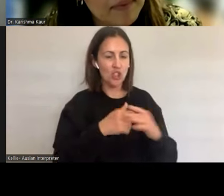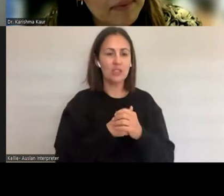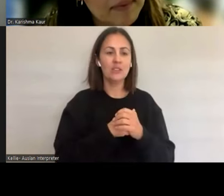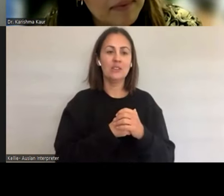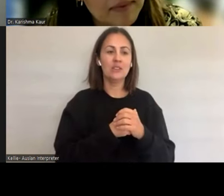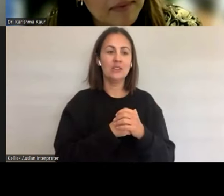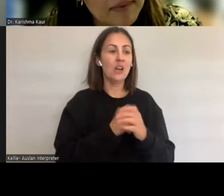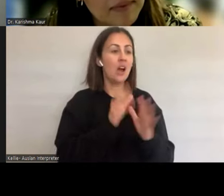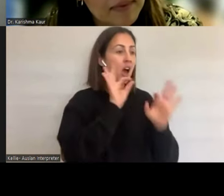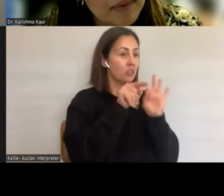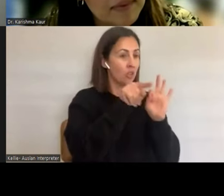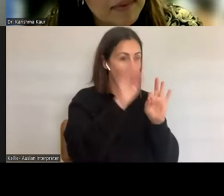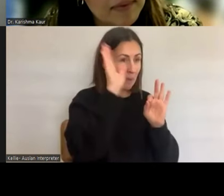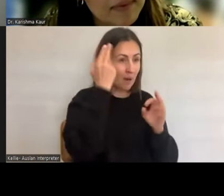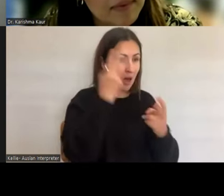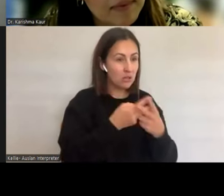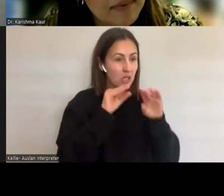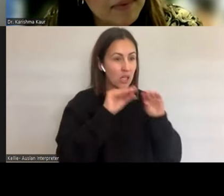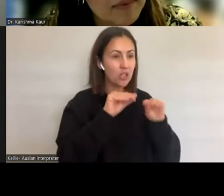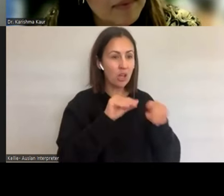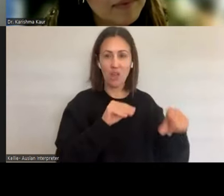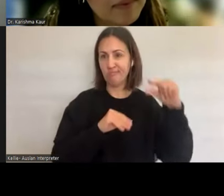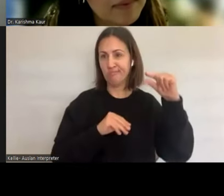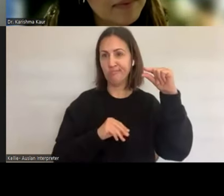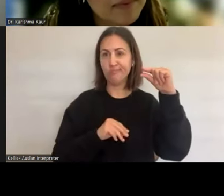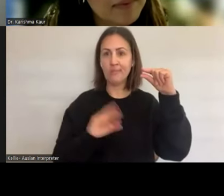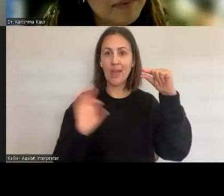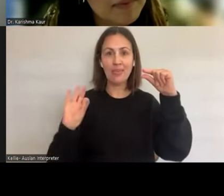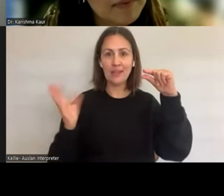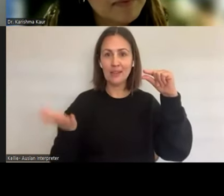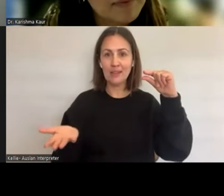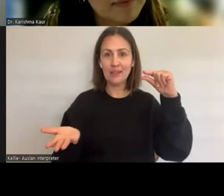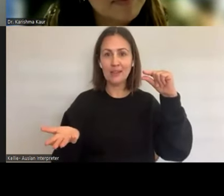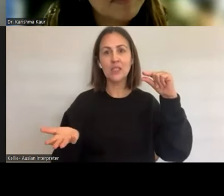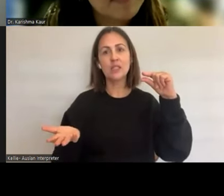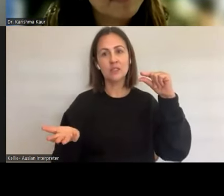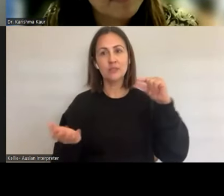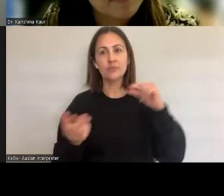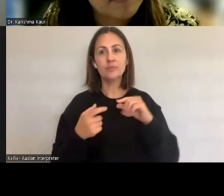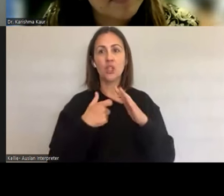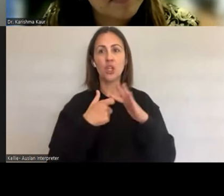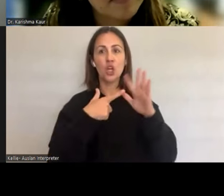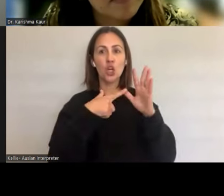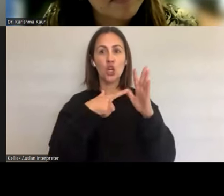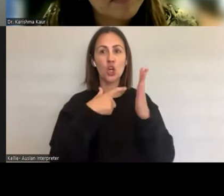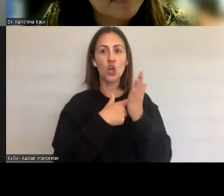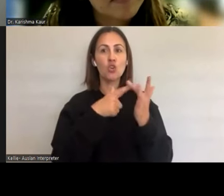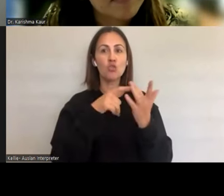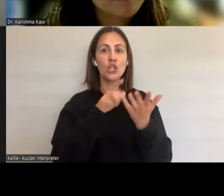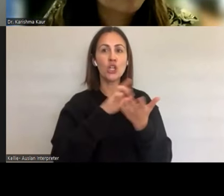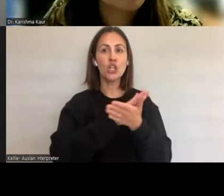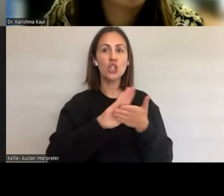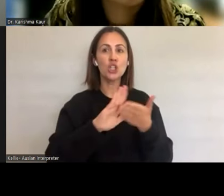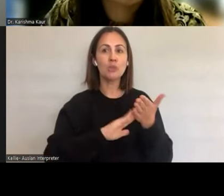What I would say, what Karishma certainly has in an abundance is a confidence, a confidence to have